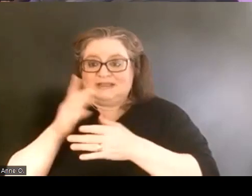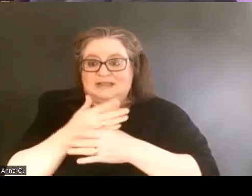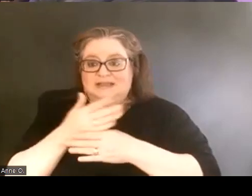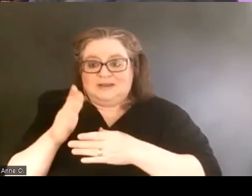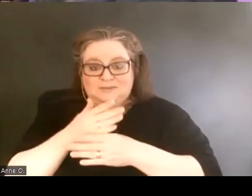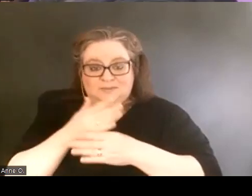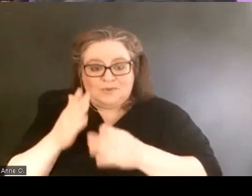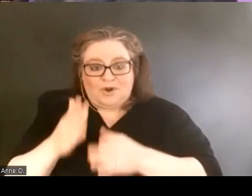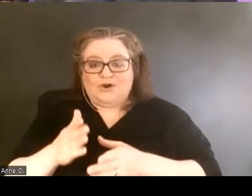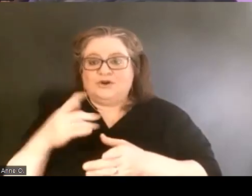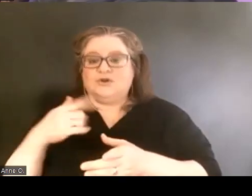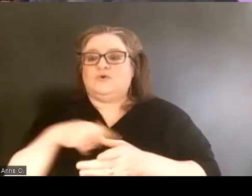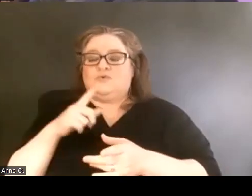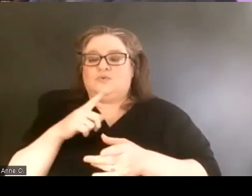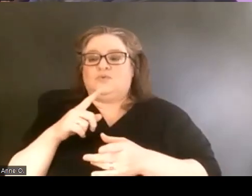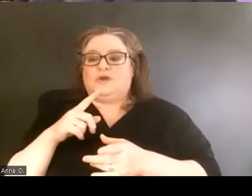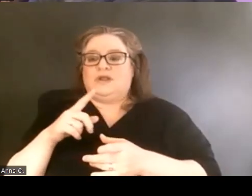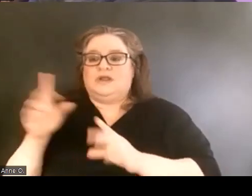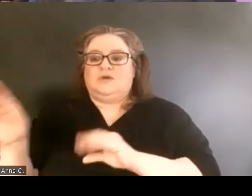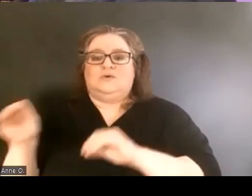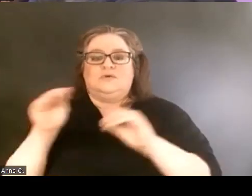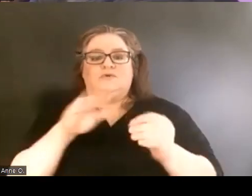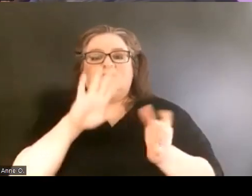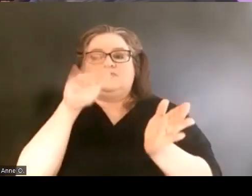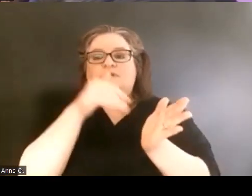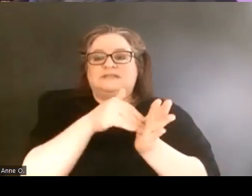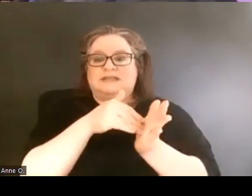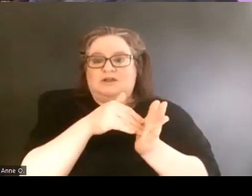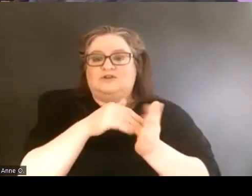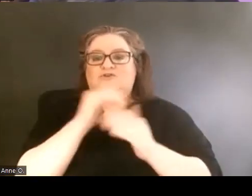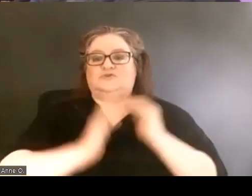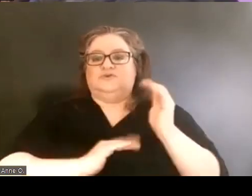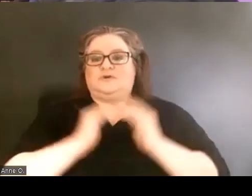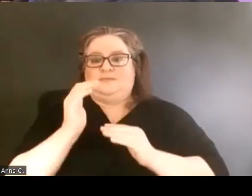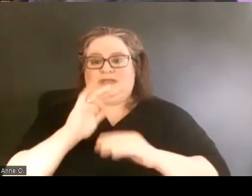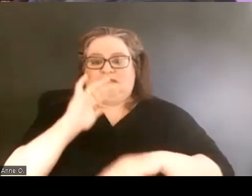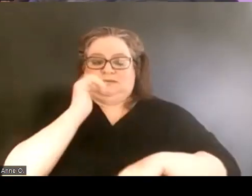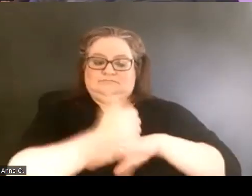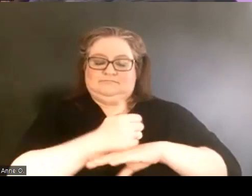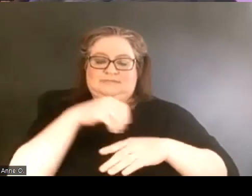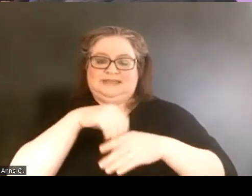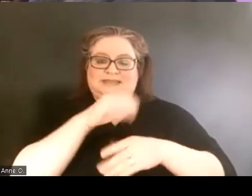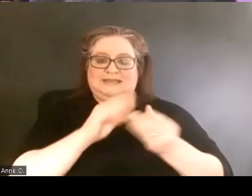We were located to a central building on campus with a great space.